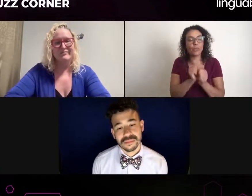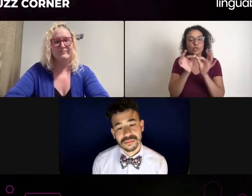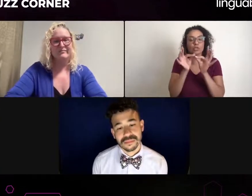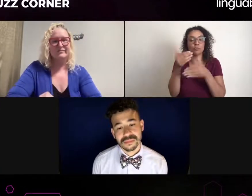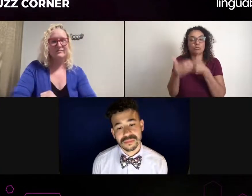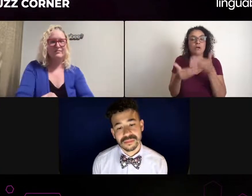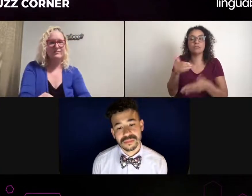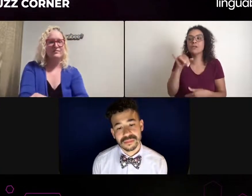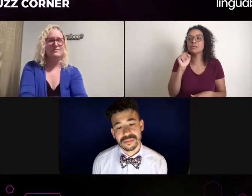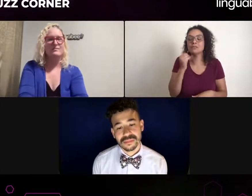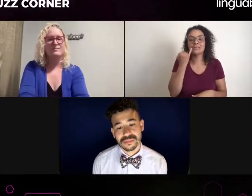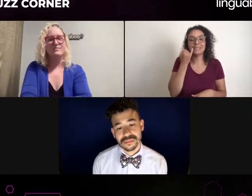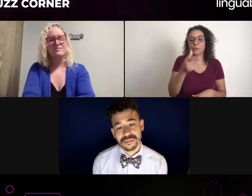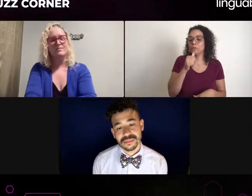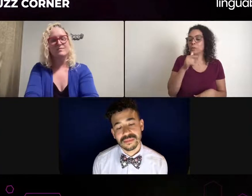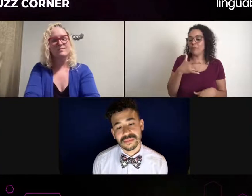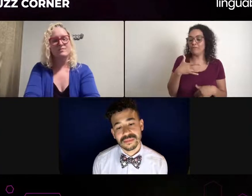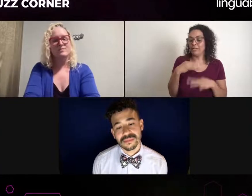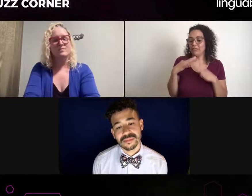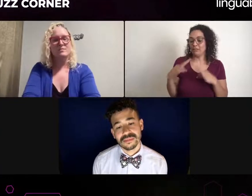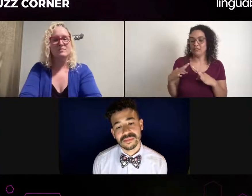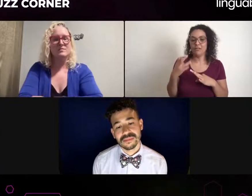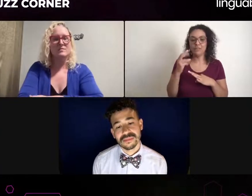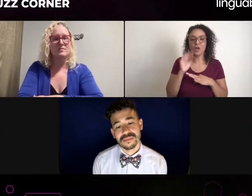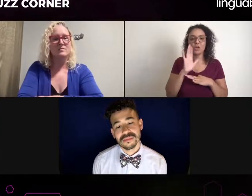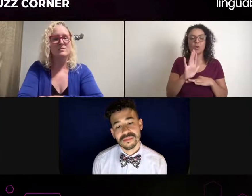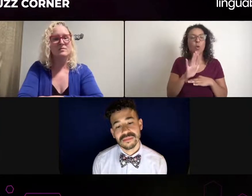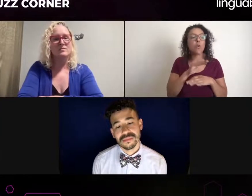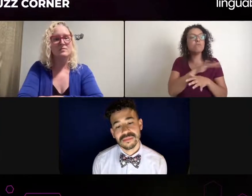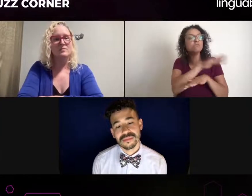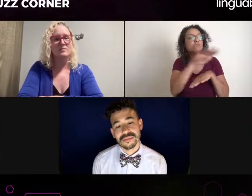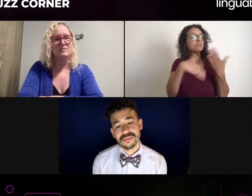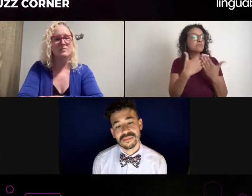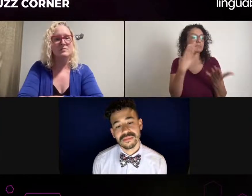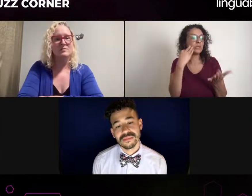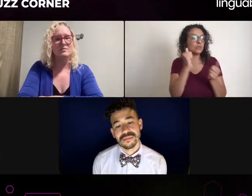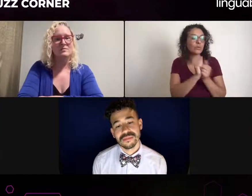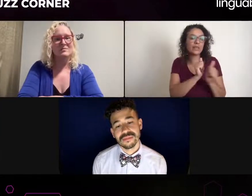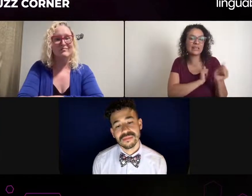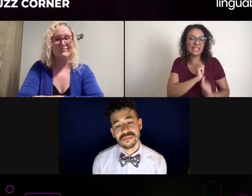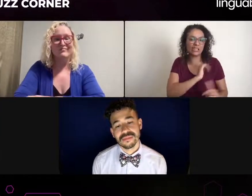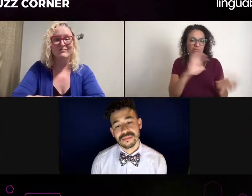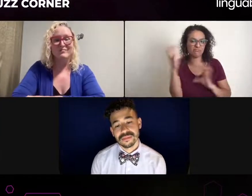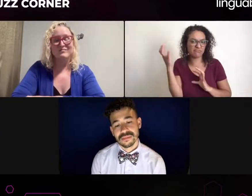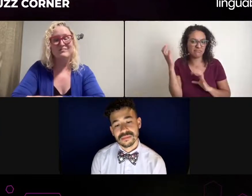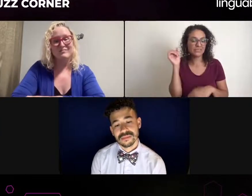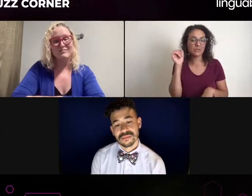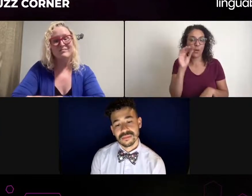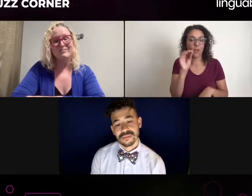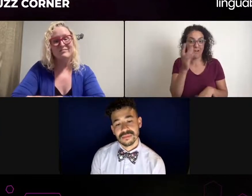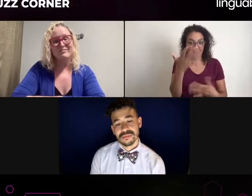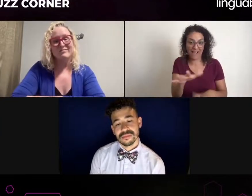I can be also very strong-willed, too. I'm a self-advocate because also that's another thing as